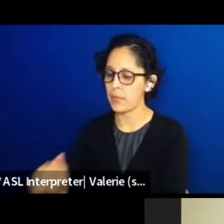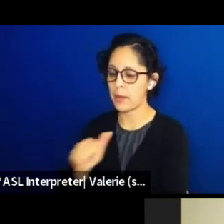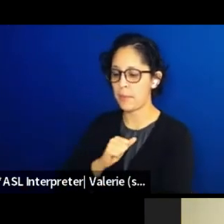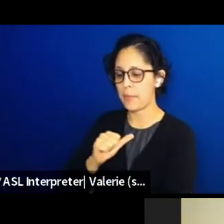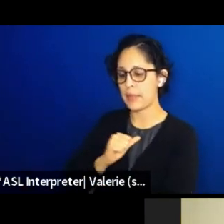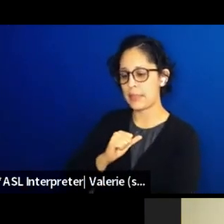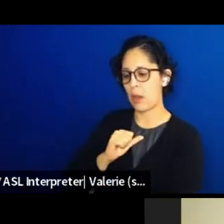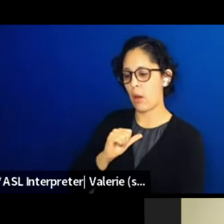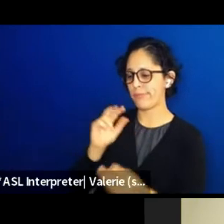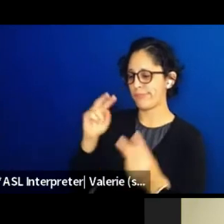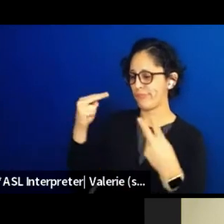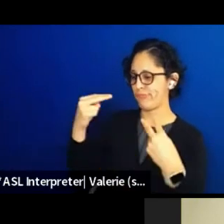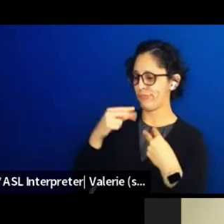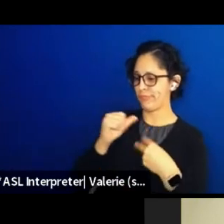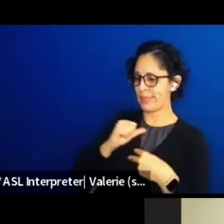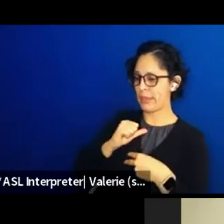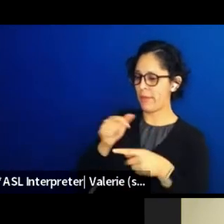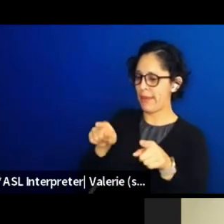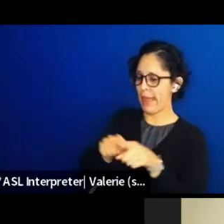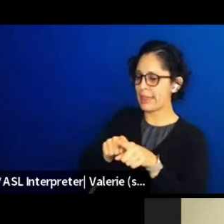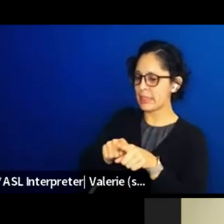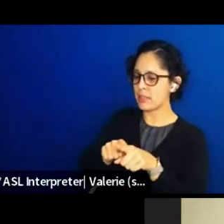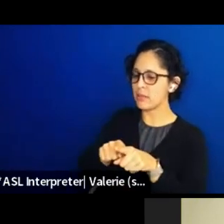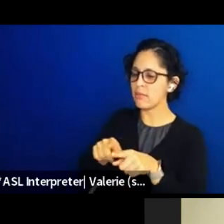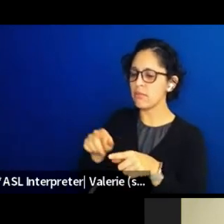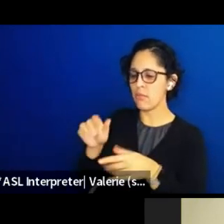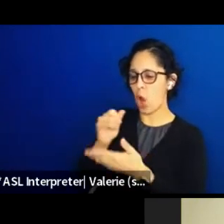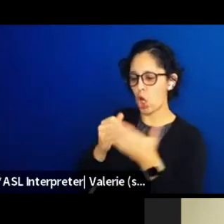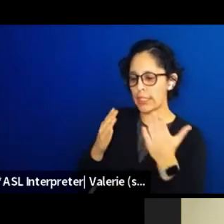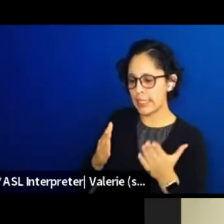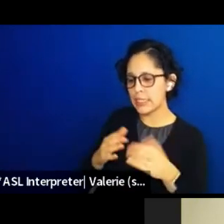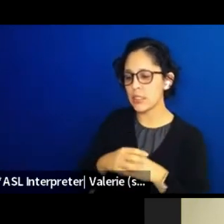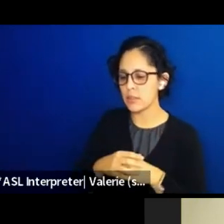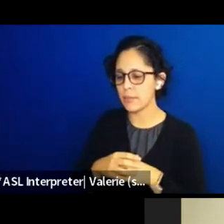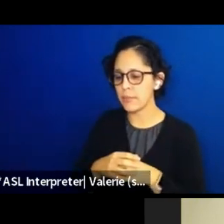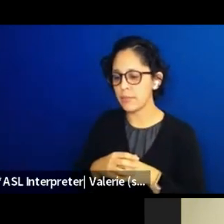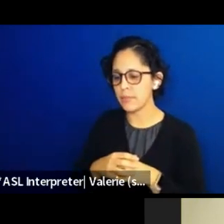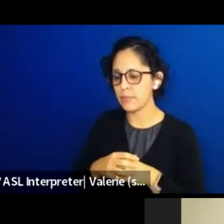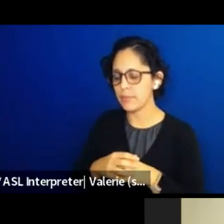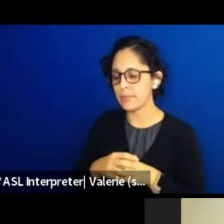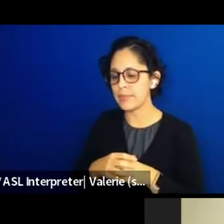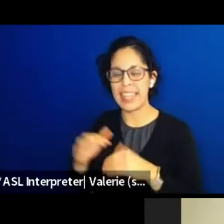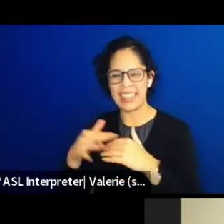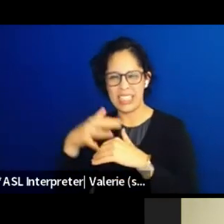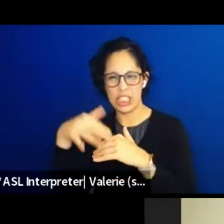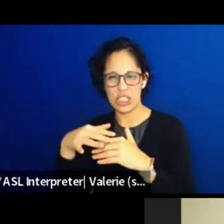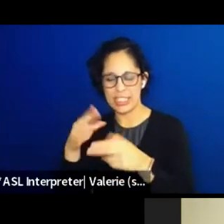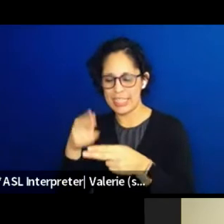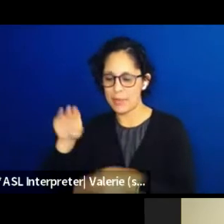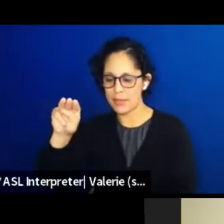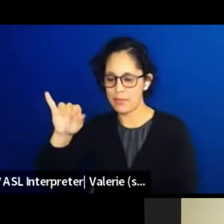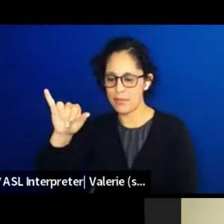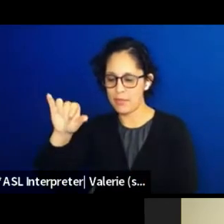and I work with the non-profit that I started Love the Everglades Movement. My pronouns are he and they,